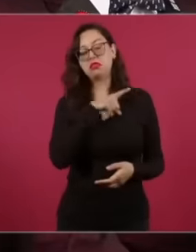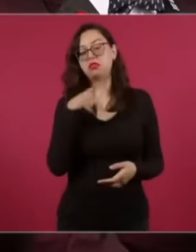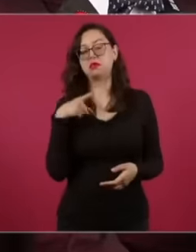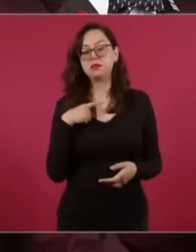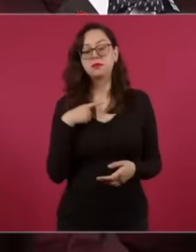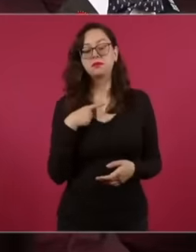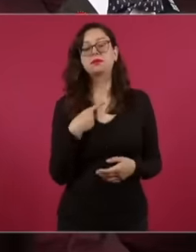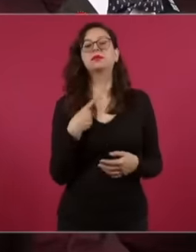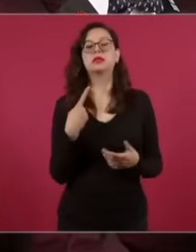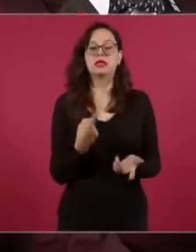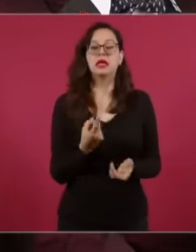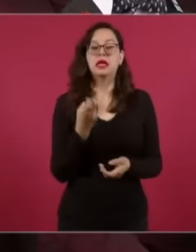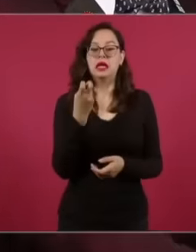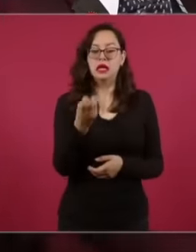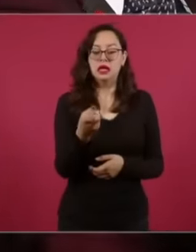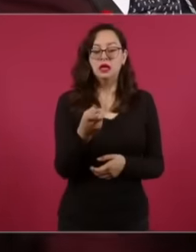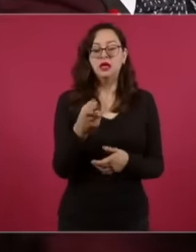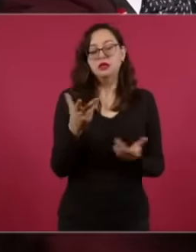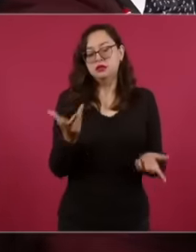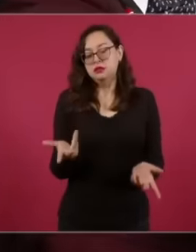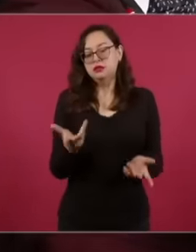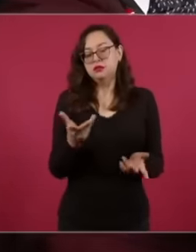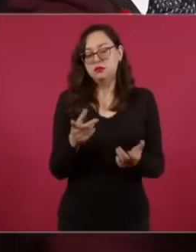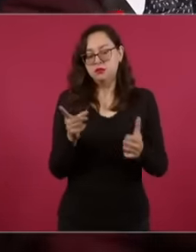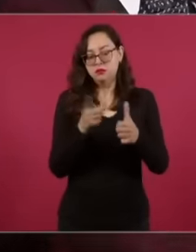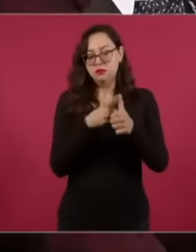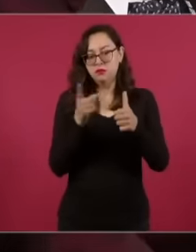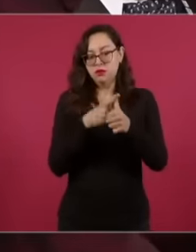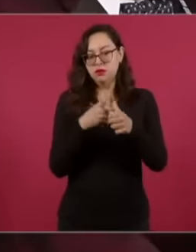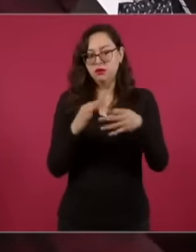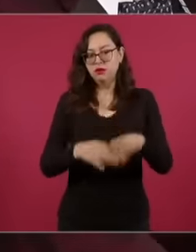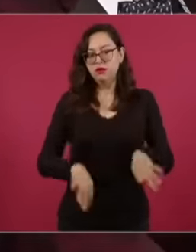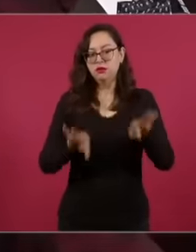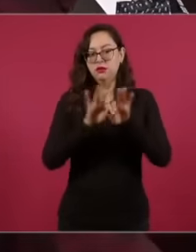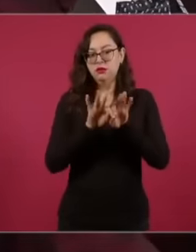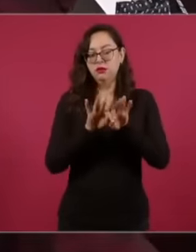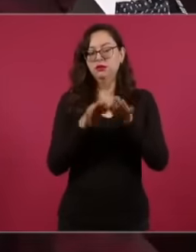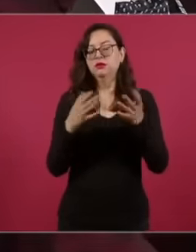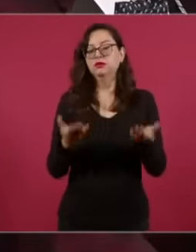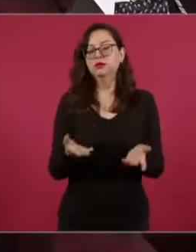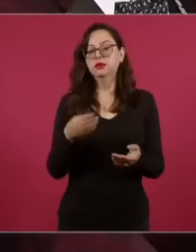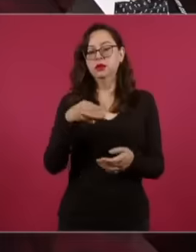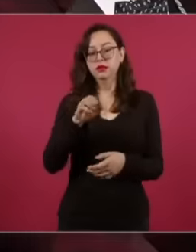was going to be an emergency import for the addiction treatment clinic that was